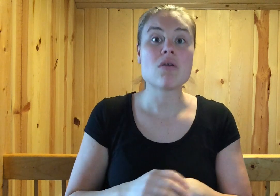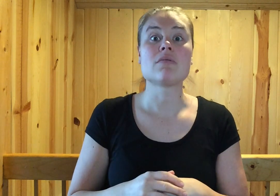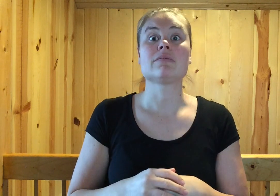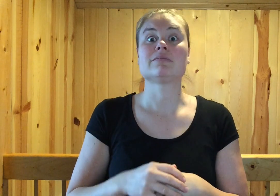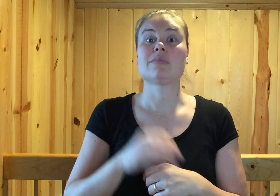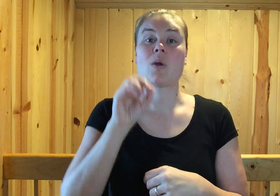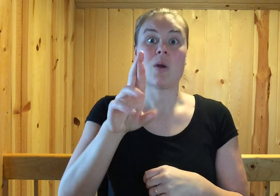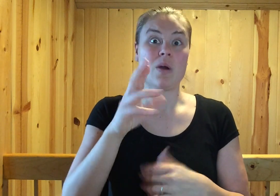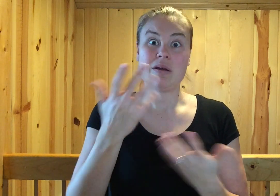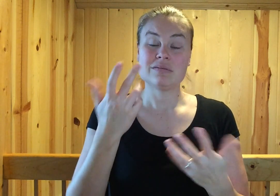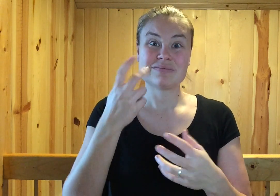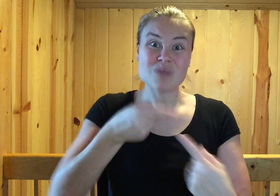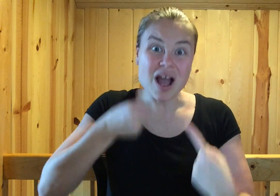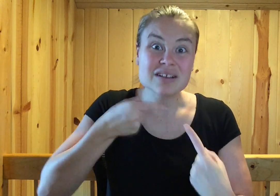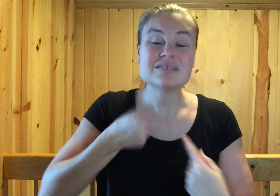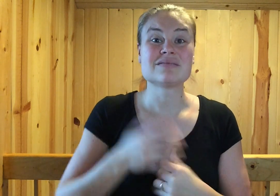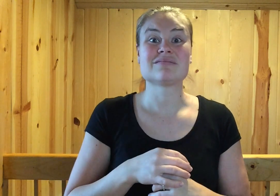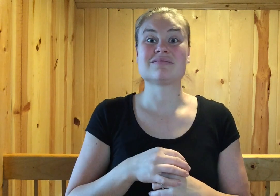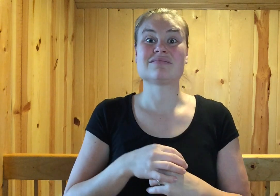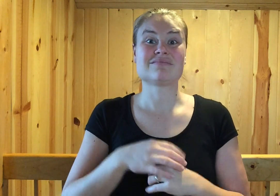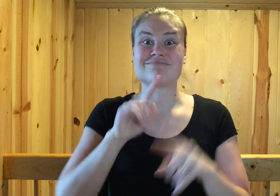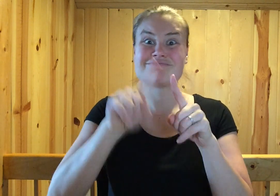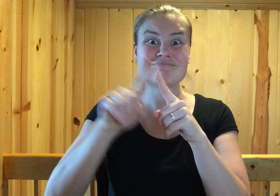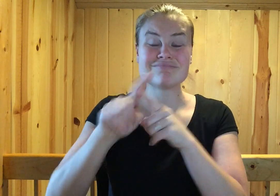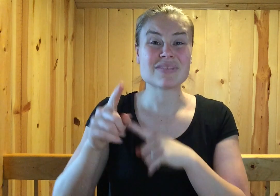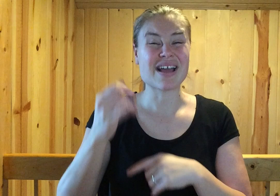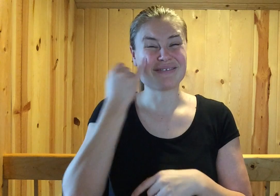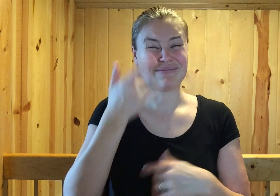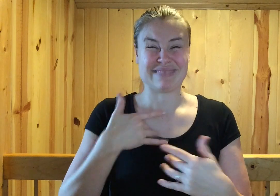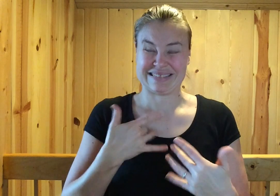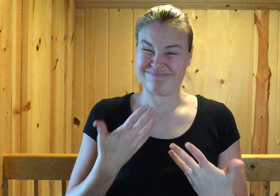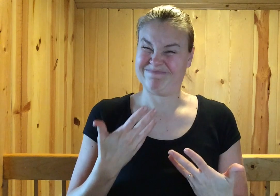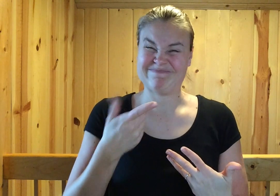Or...struggle to poop. Analyze what your digestion system..